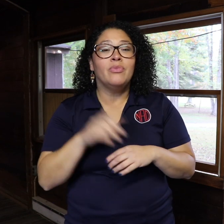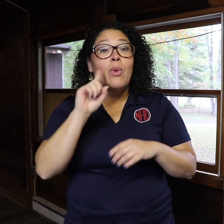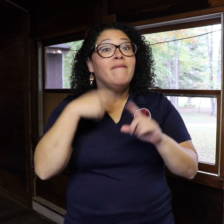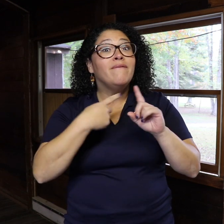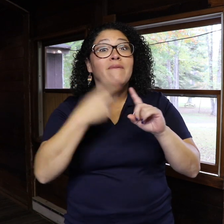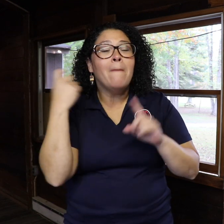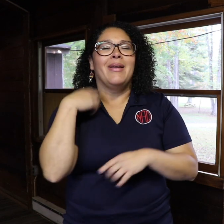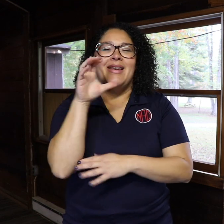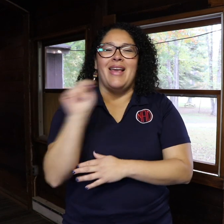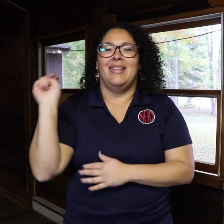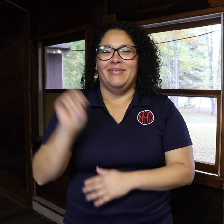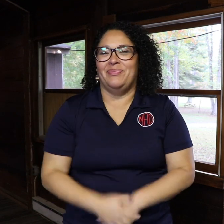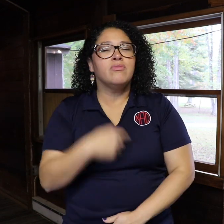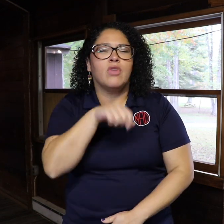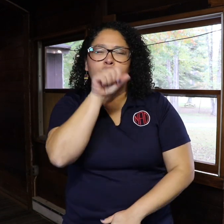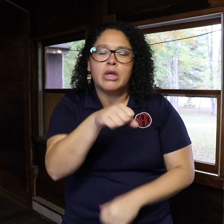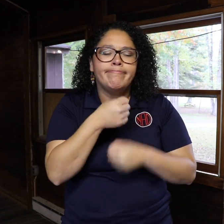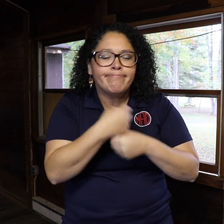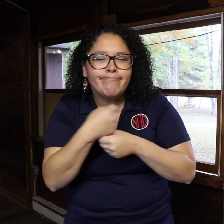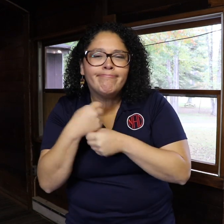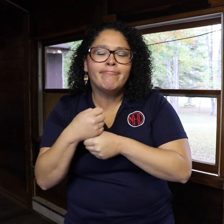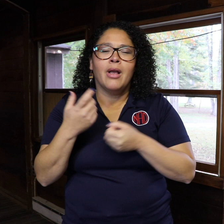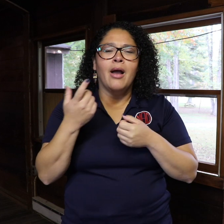I’m from Connecticut. I love making cricut stuff –